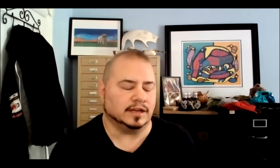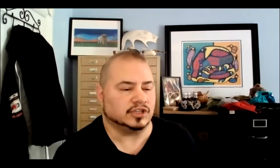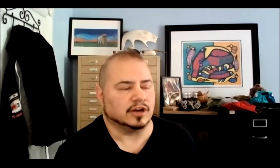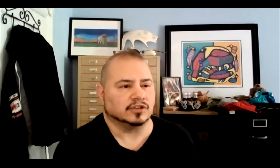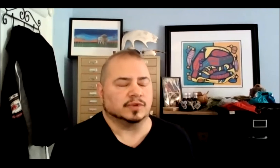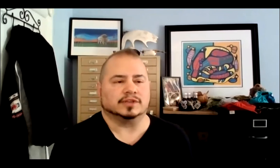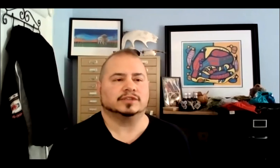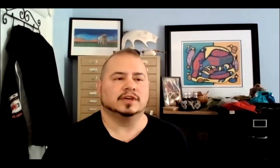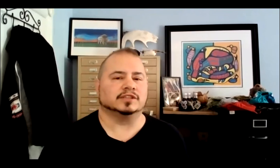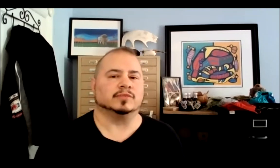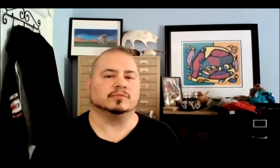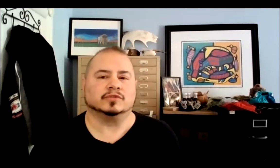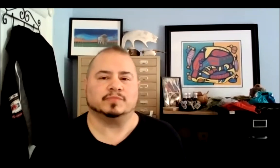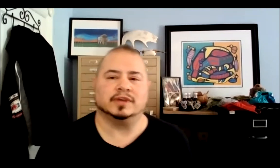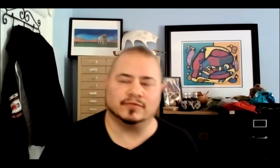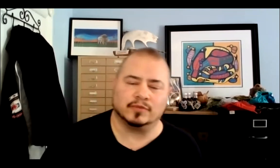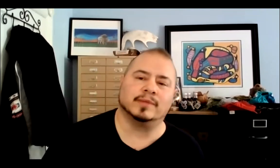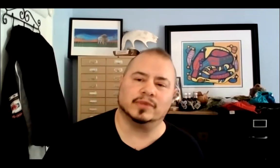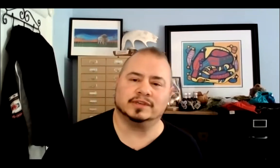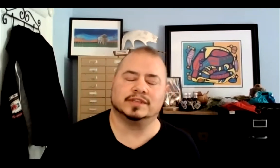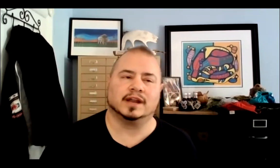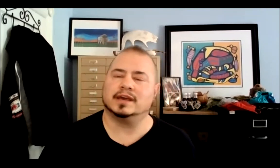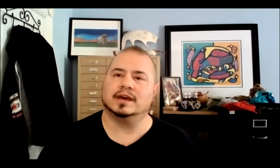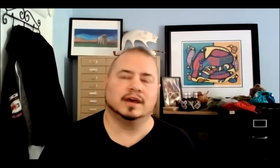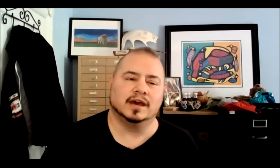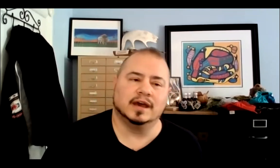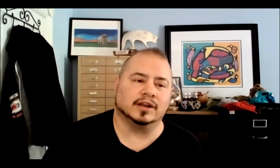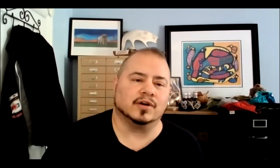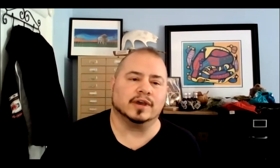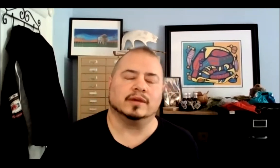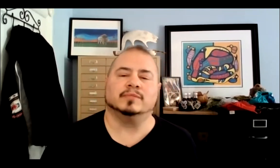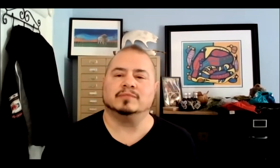and he shares with us some of the most painful memories that I— you know, it made